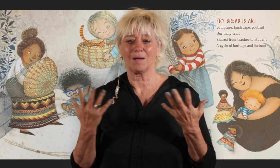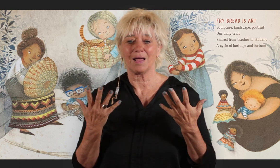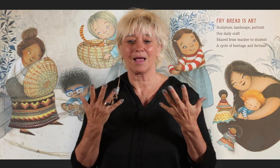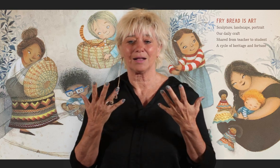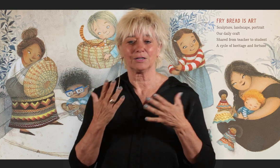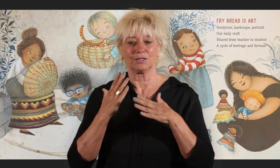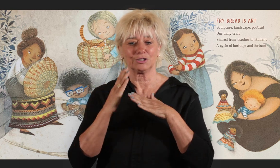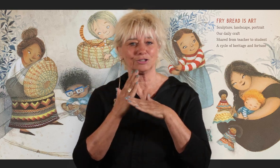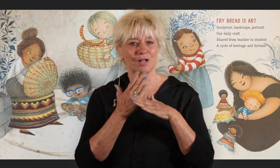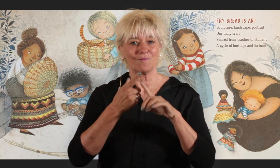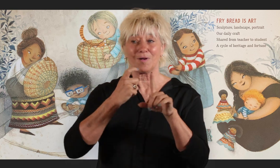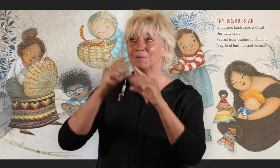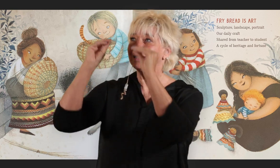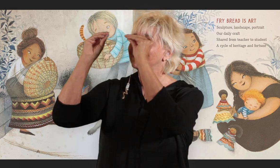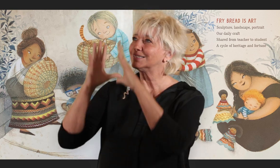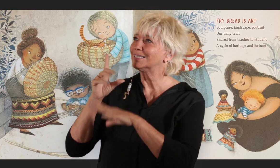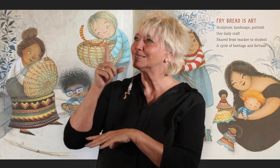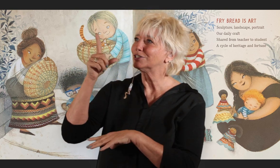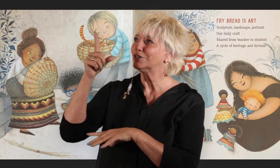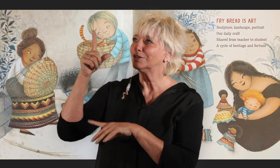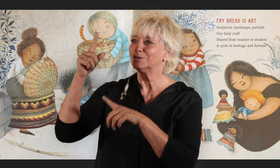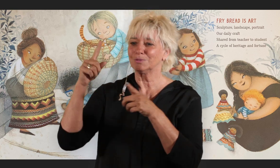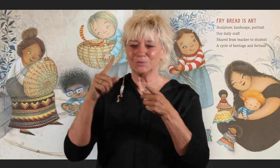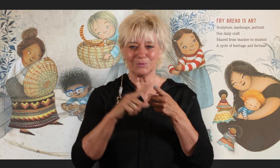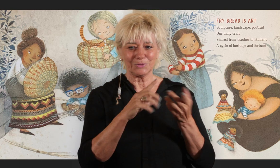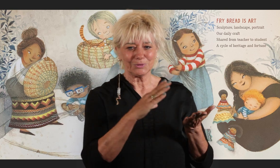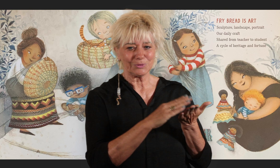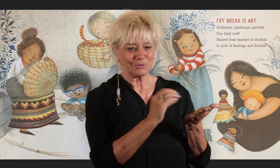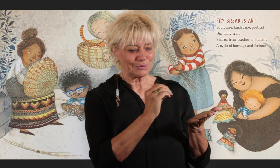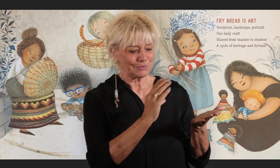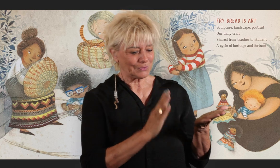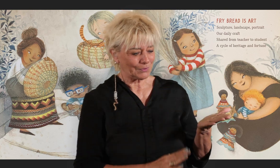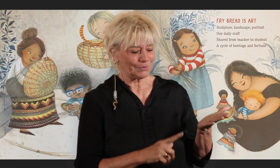Shared from teacher to student